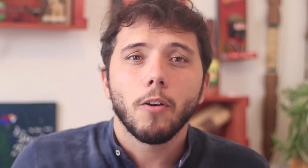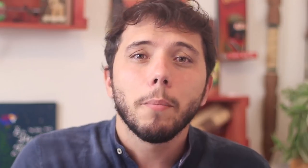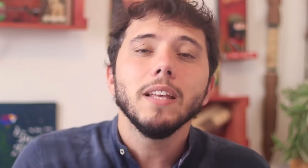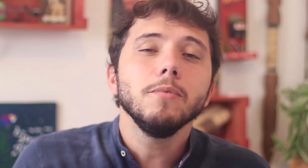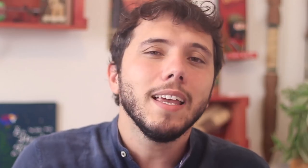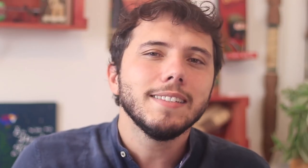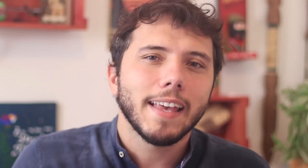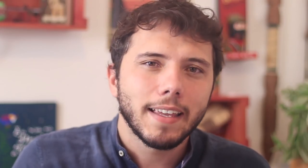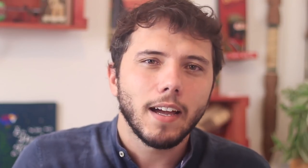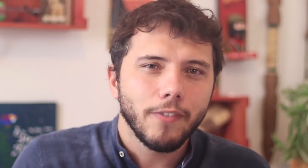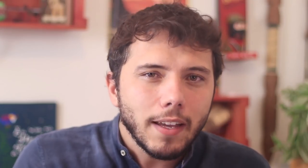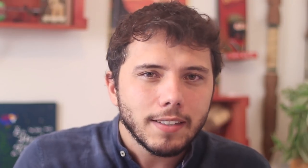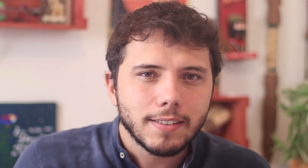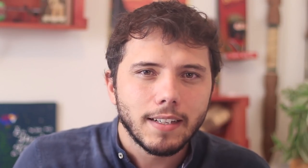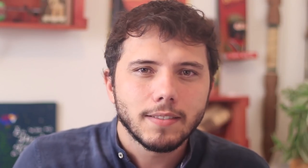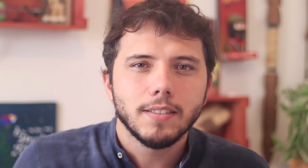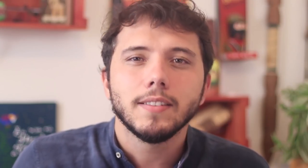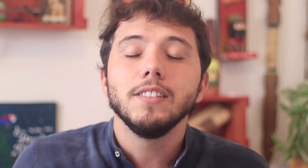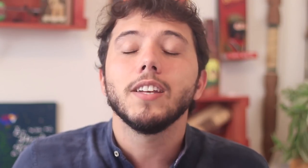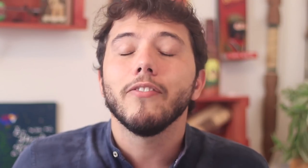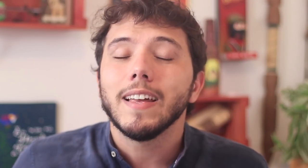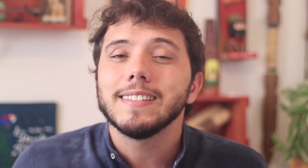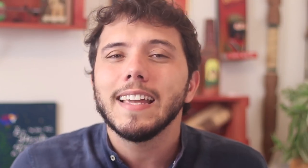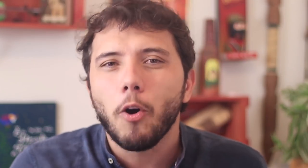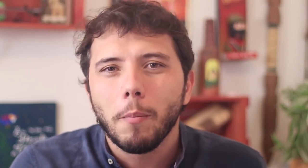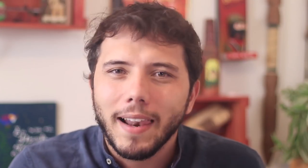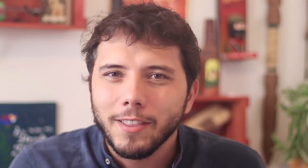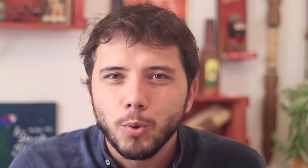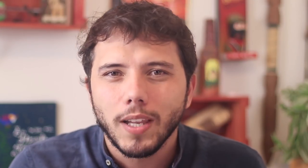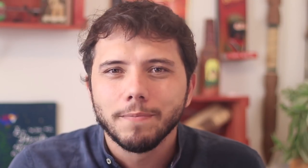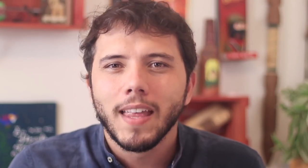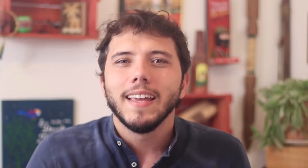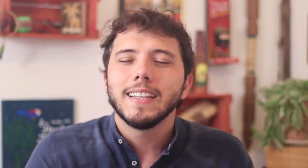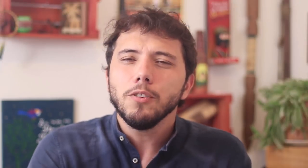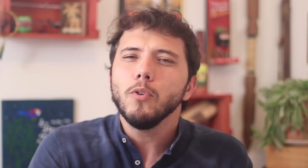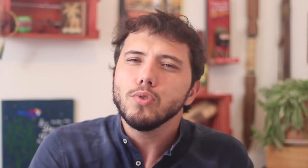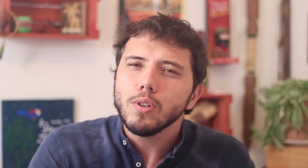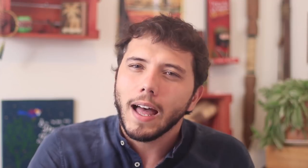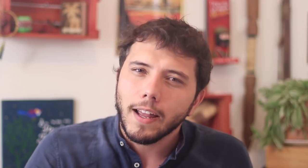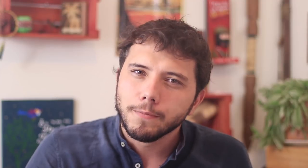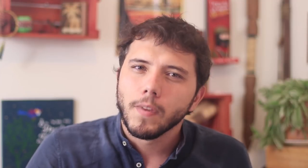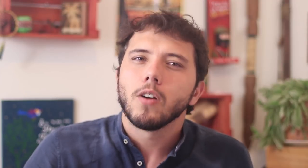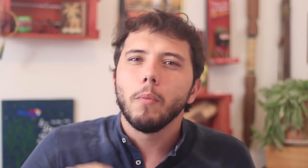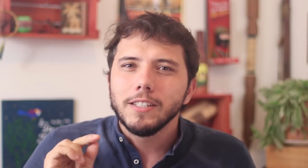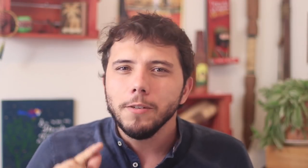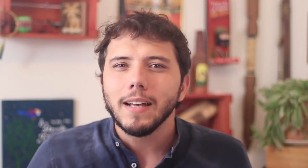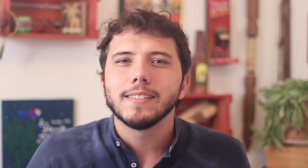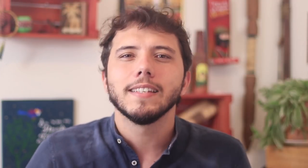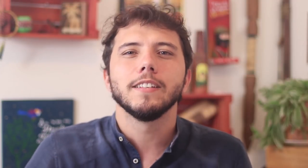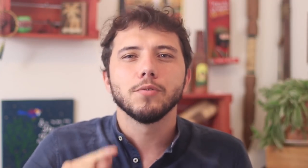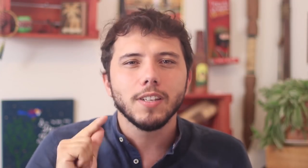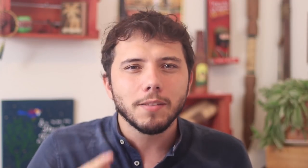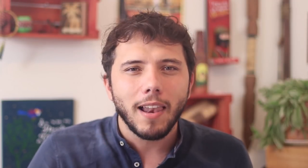Now even those that follow the christian faith understand that faith without action is meaningless. And both Bolsonaro, Edir Macedo and Silas Malafaia